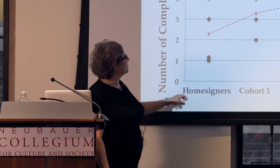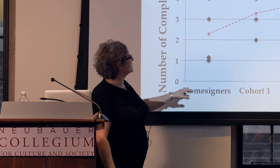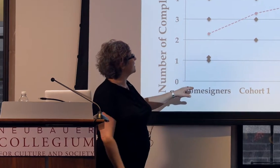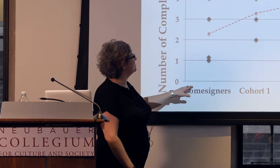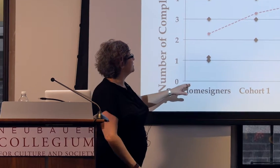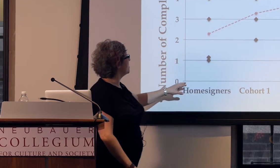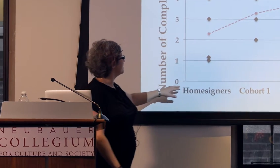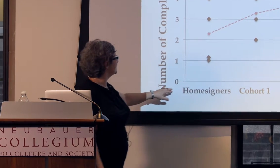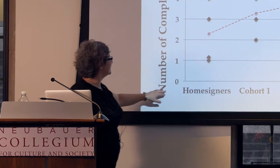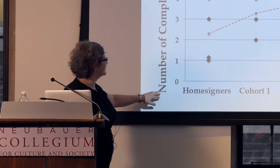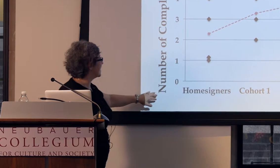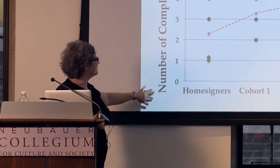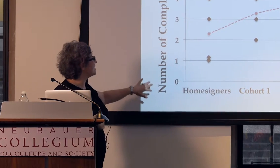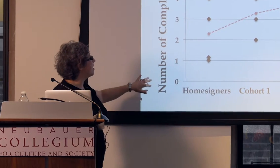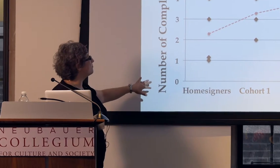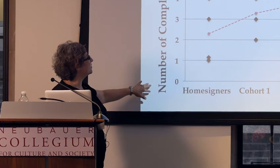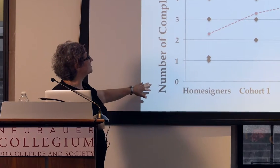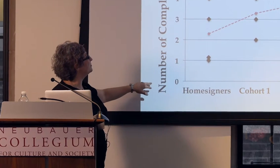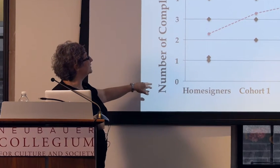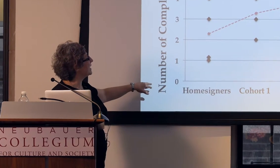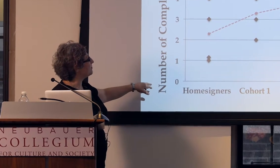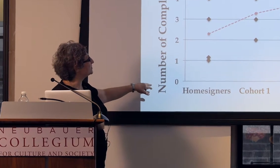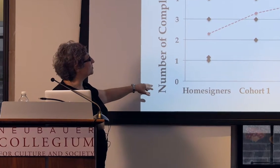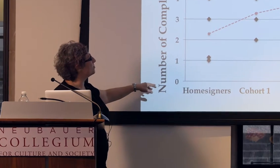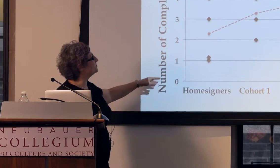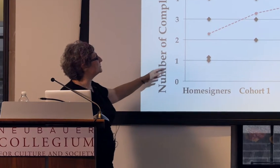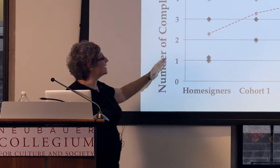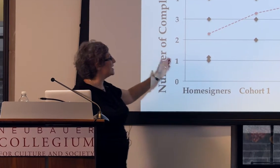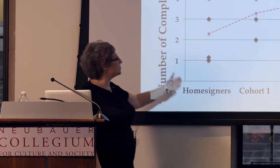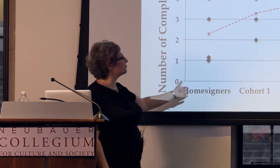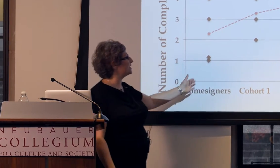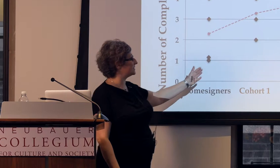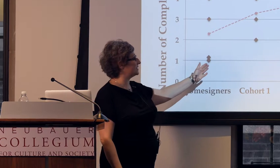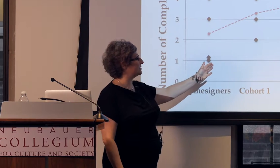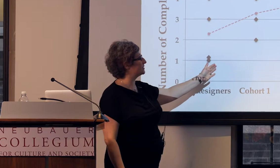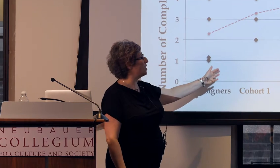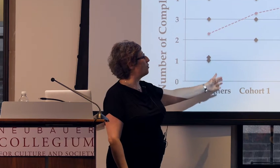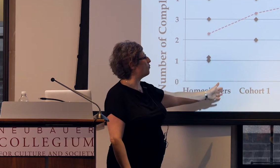So what I'd like you to notice is that the number of complete episodes increases with